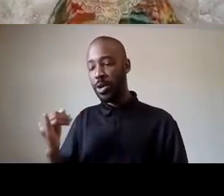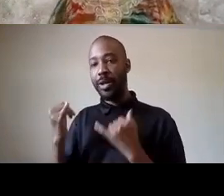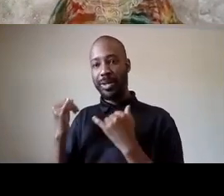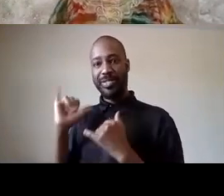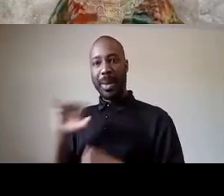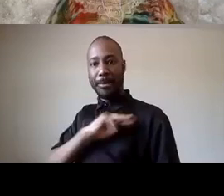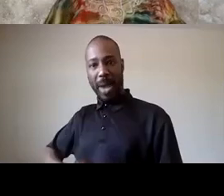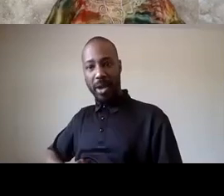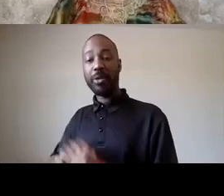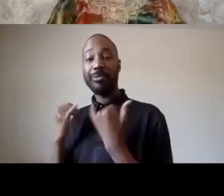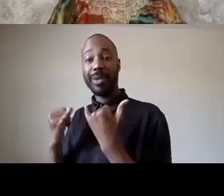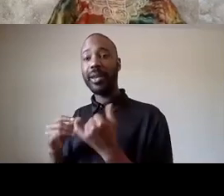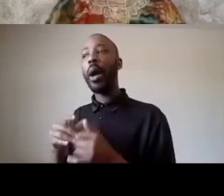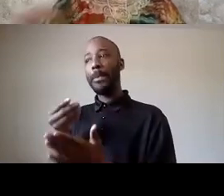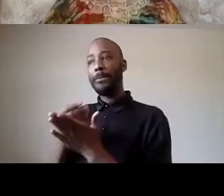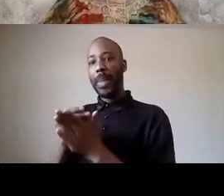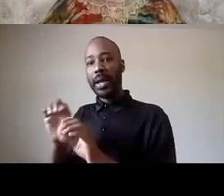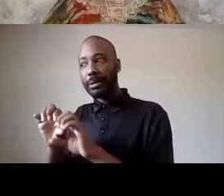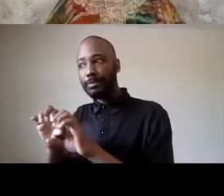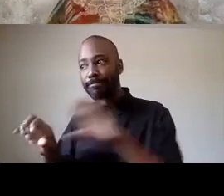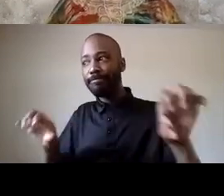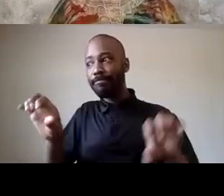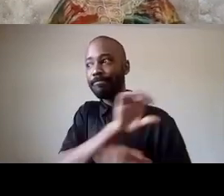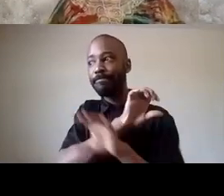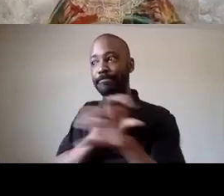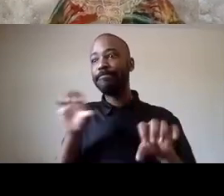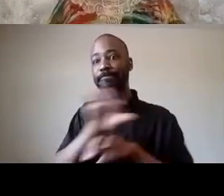of it but a lot of it and enacting and creating these